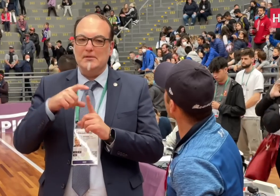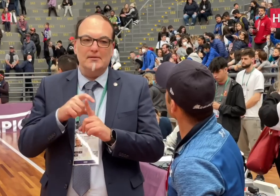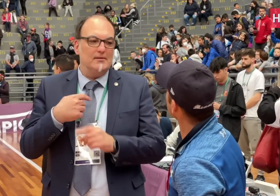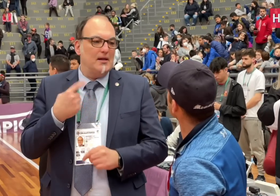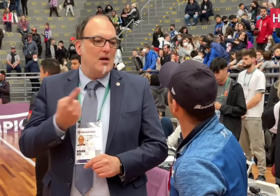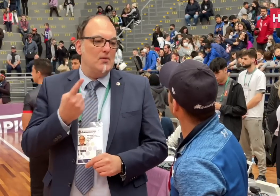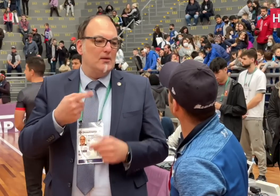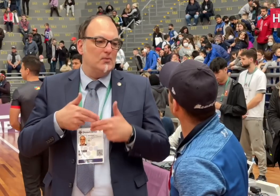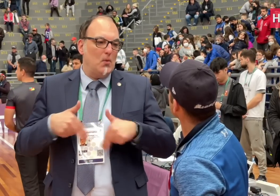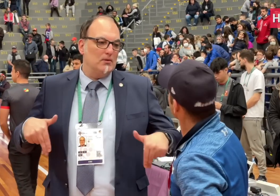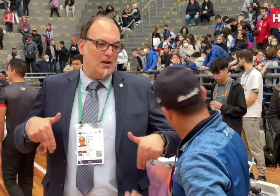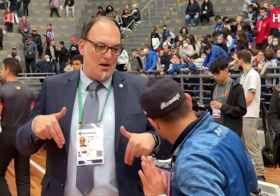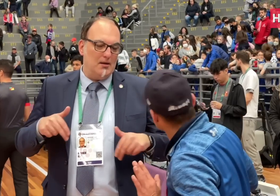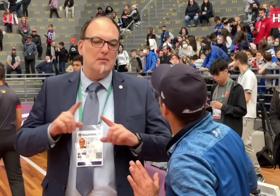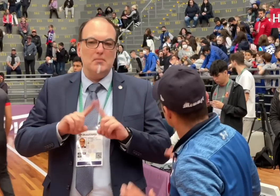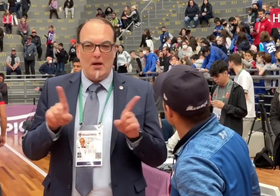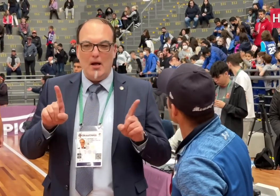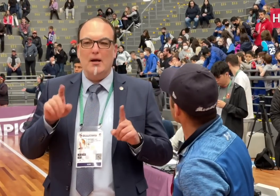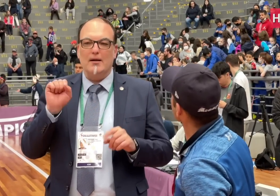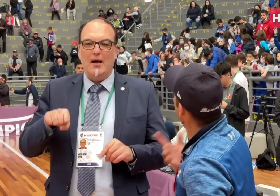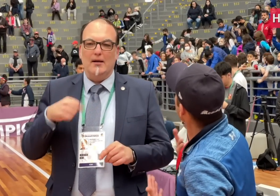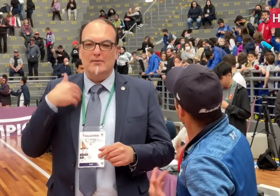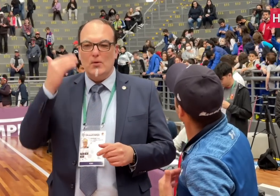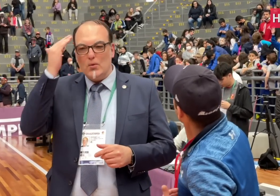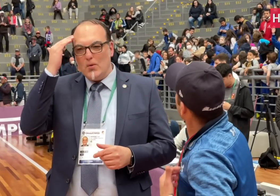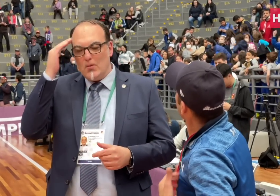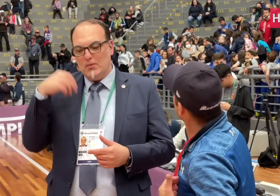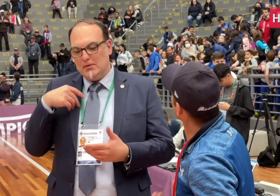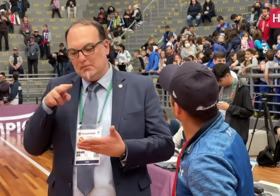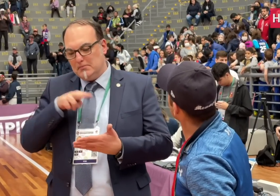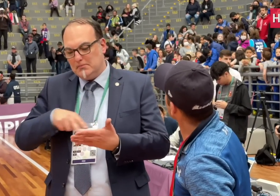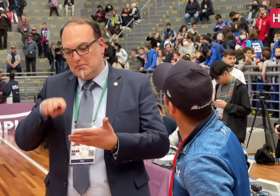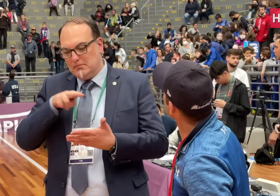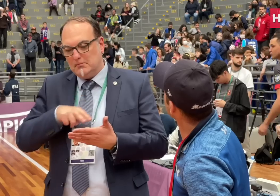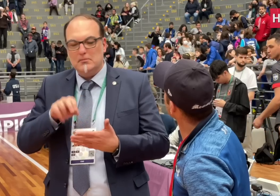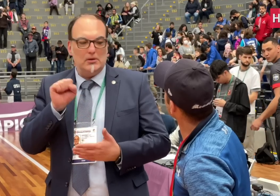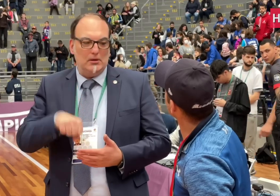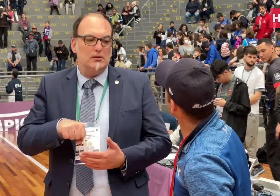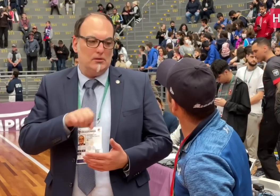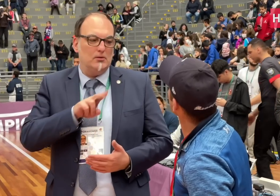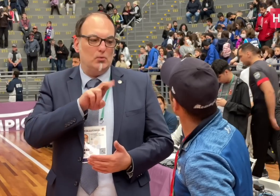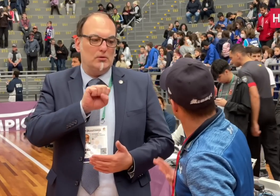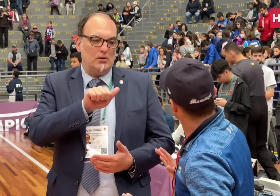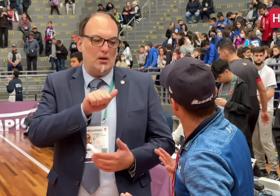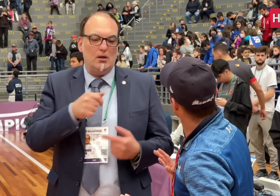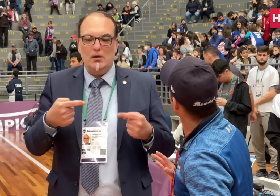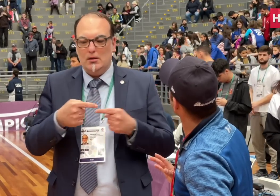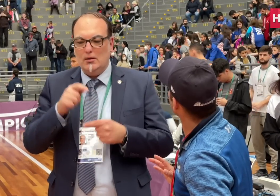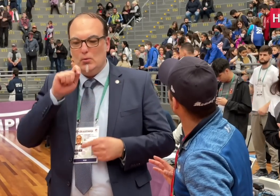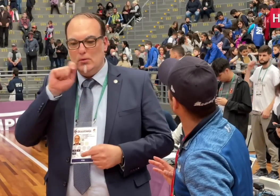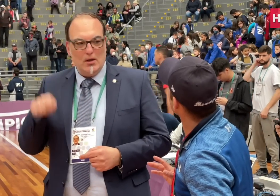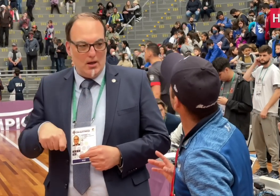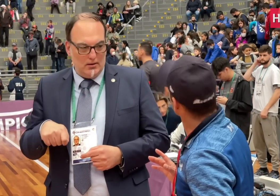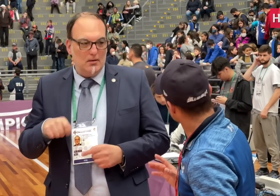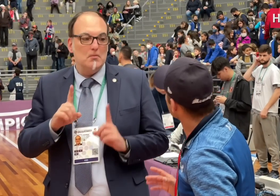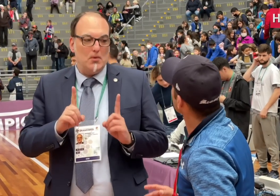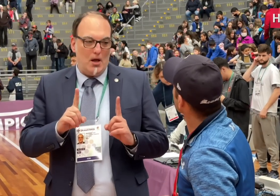As a Technical Director, I’m always neutral, but from my observations and gut feelings,